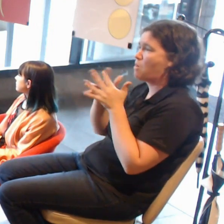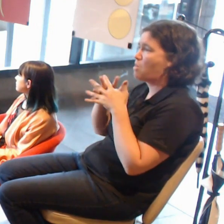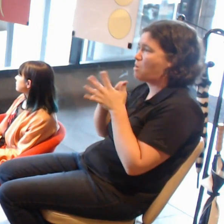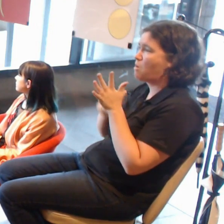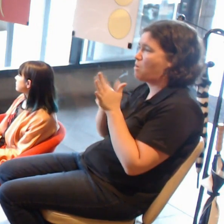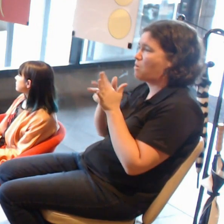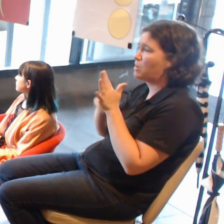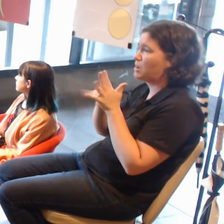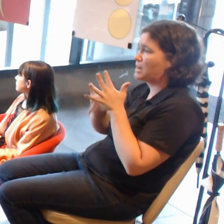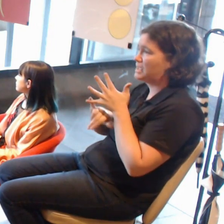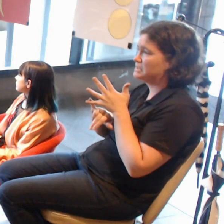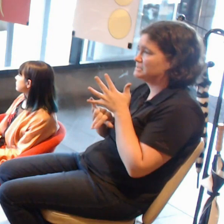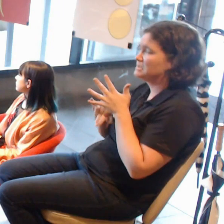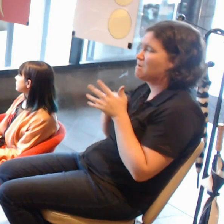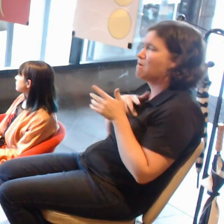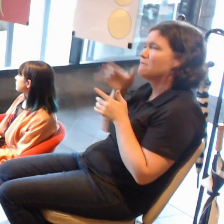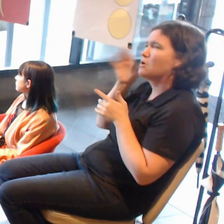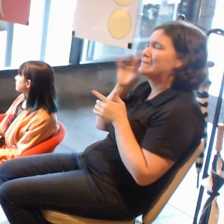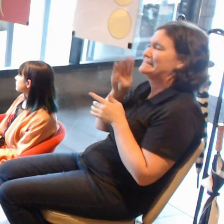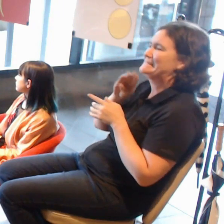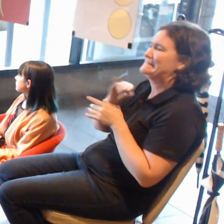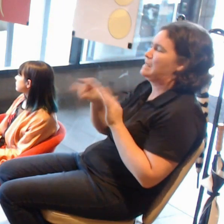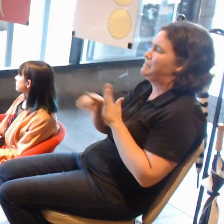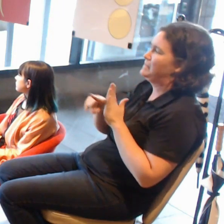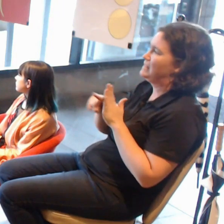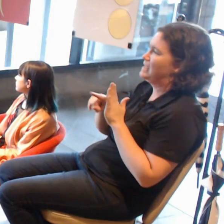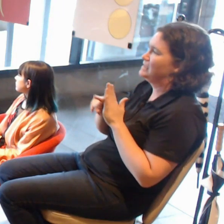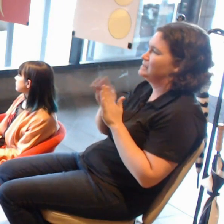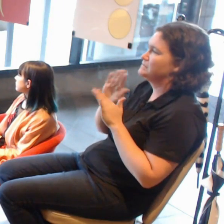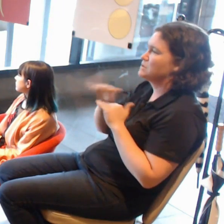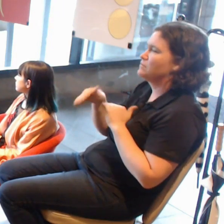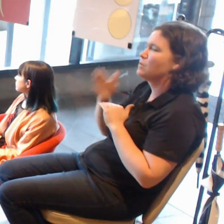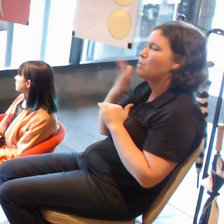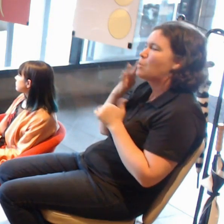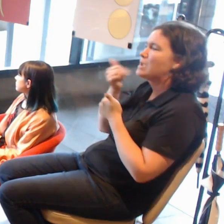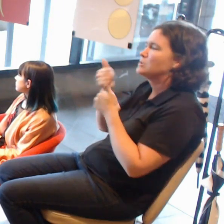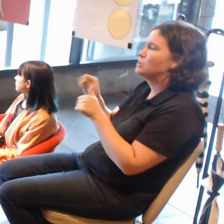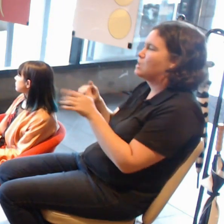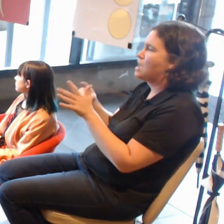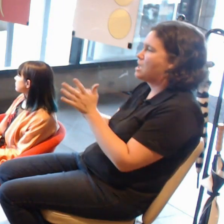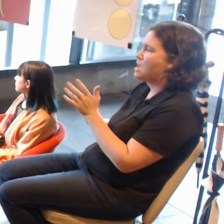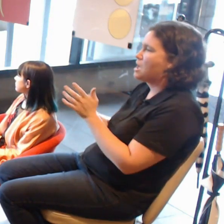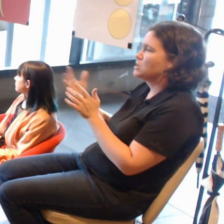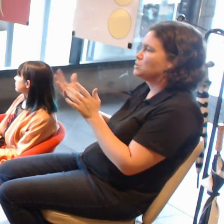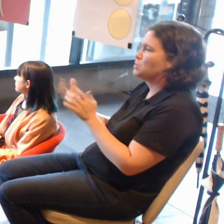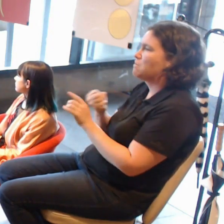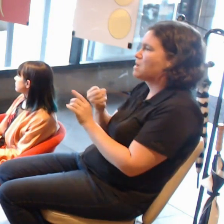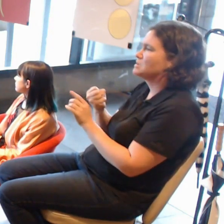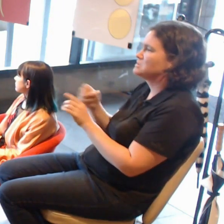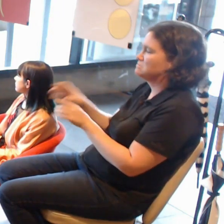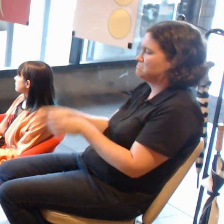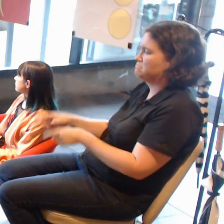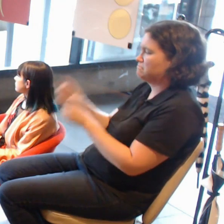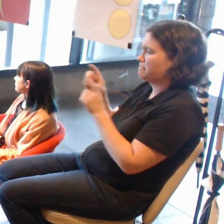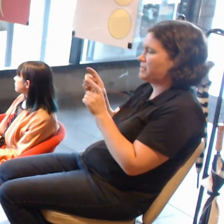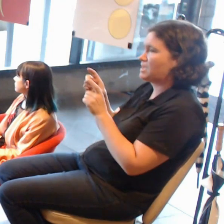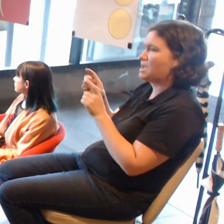or that when you use AR you have to pick up the phone and put something between yourself and your experience.